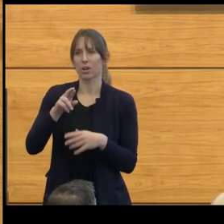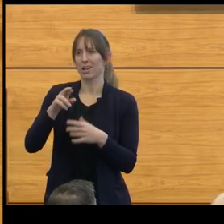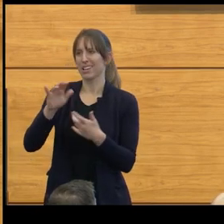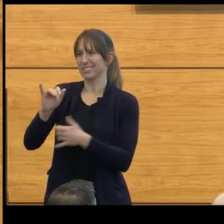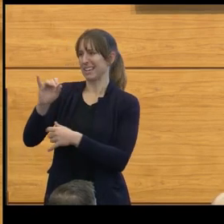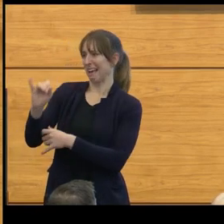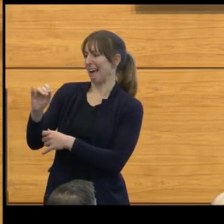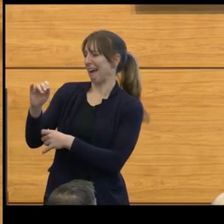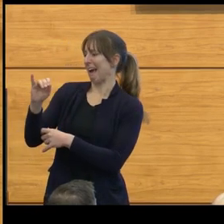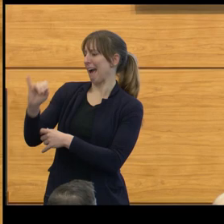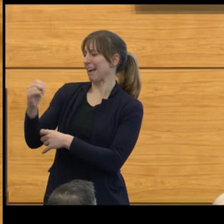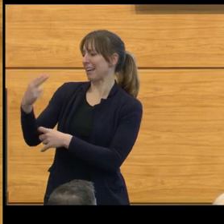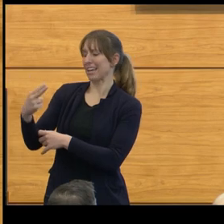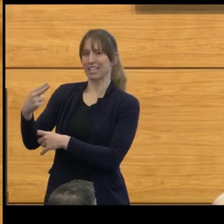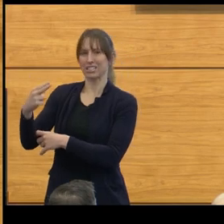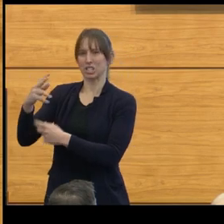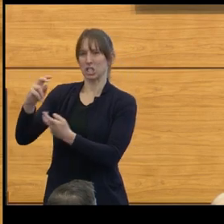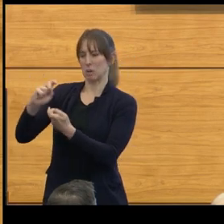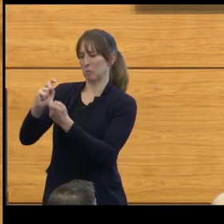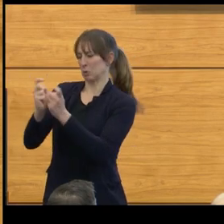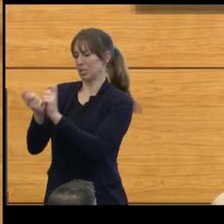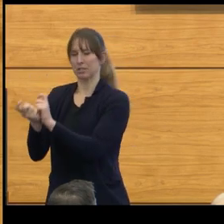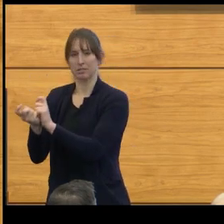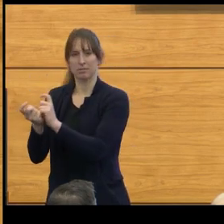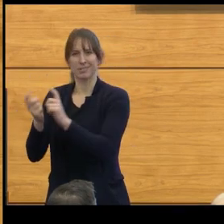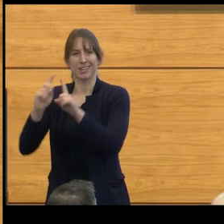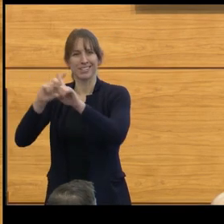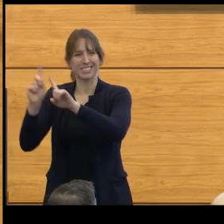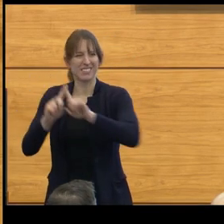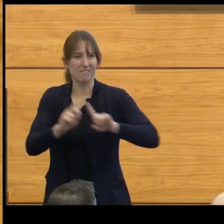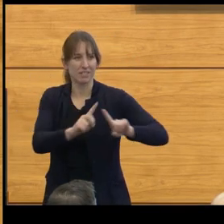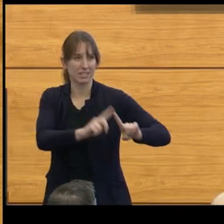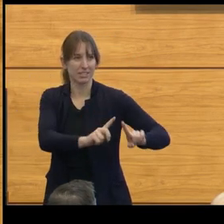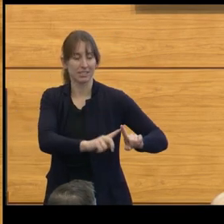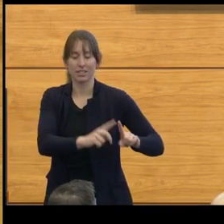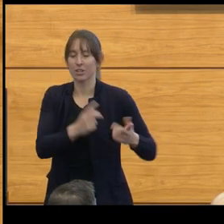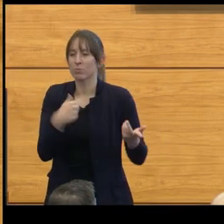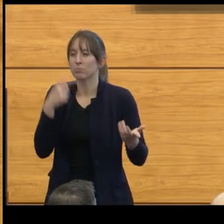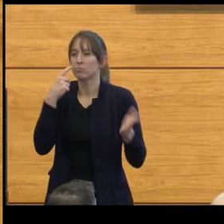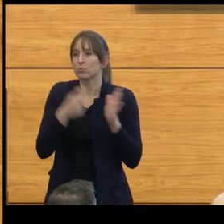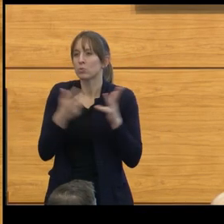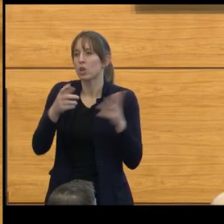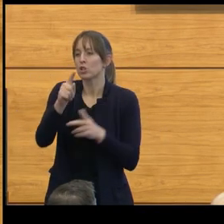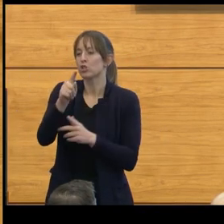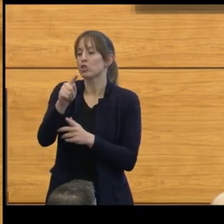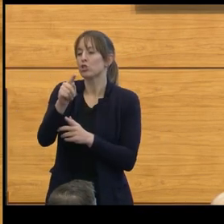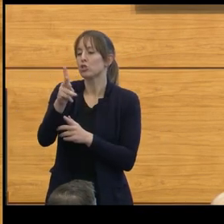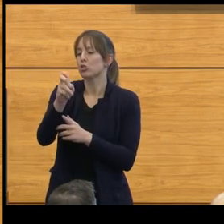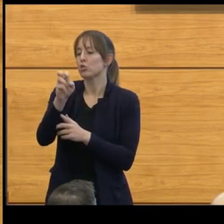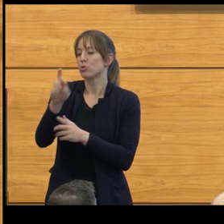All of these, they are appreciations that we had that the tumor types could really be looked at in a molecular way.